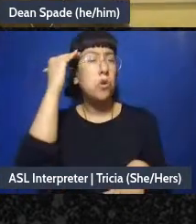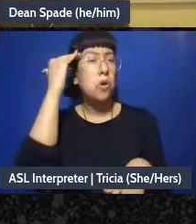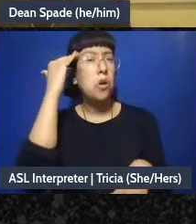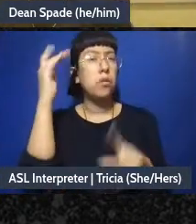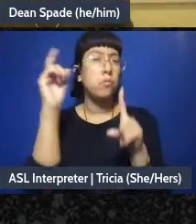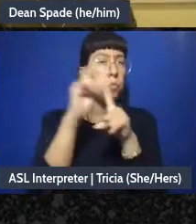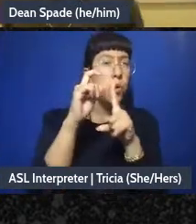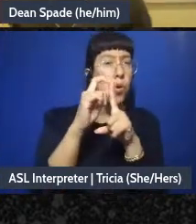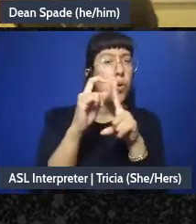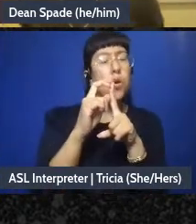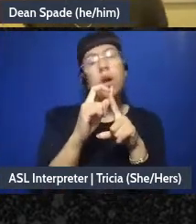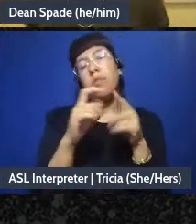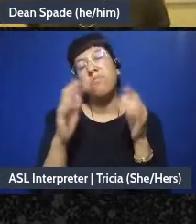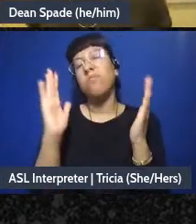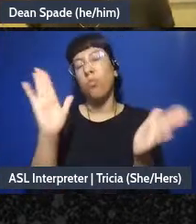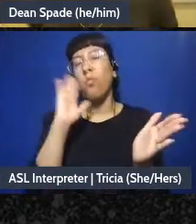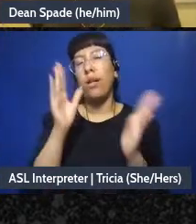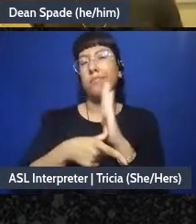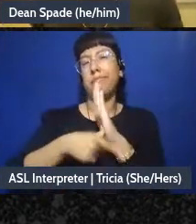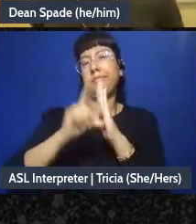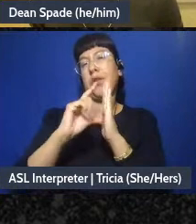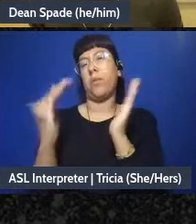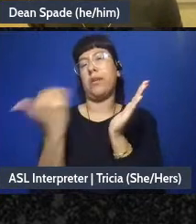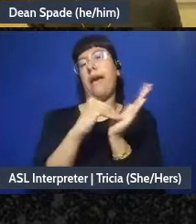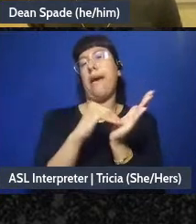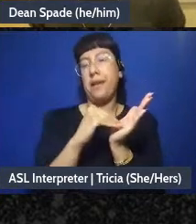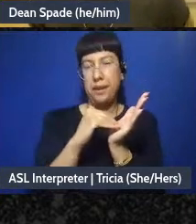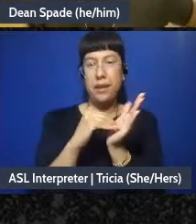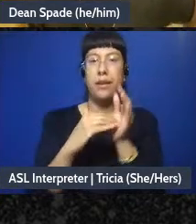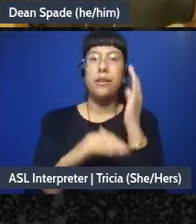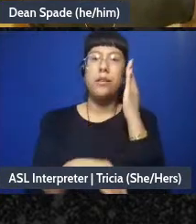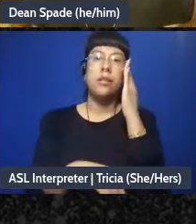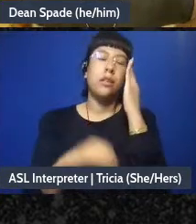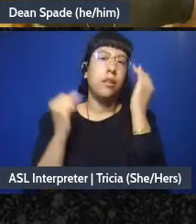um, can't hurt to be refreshed too, um, and also because a lot of us probably have to have this